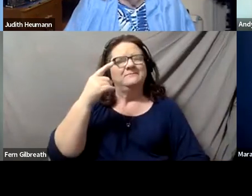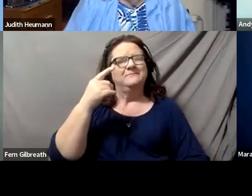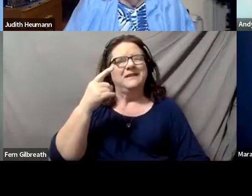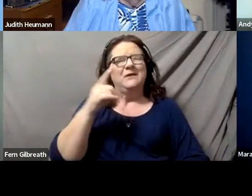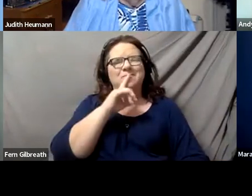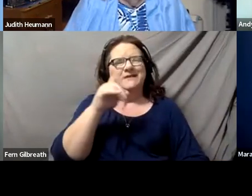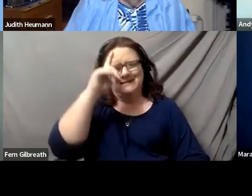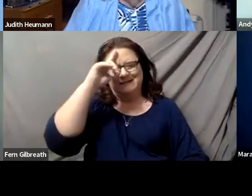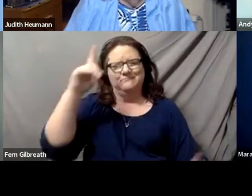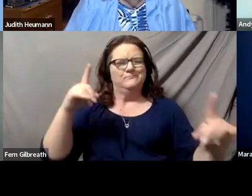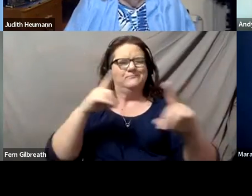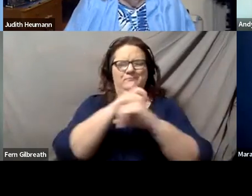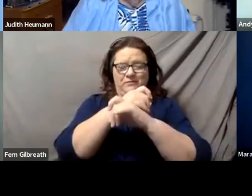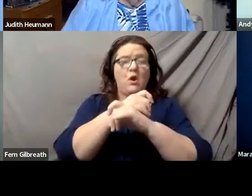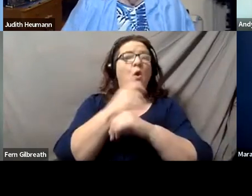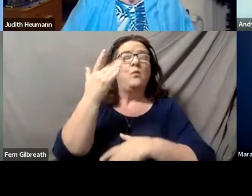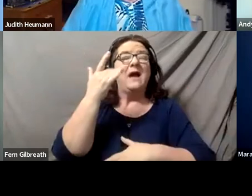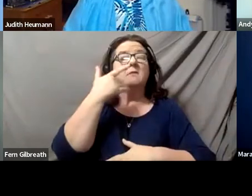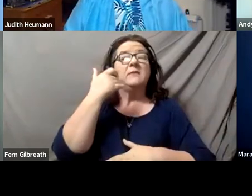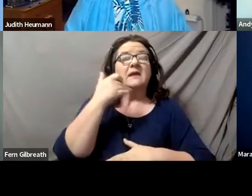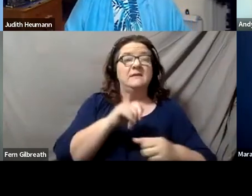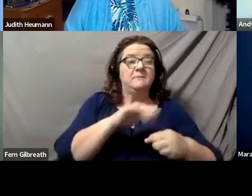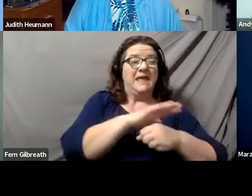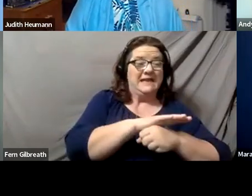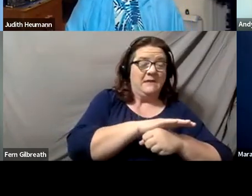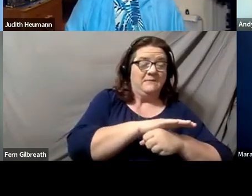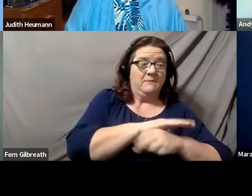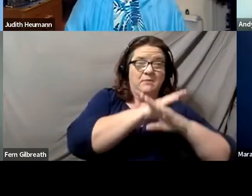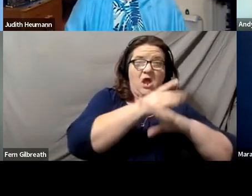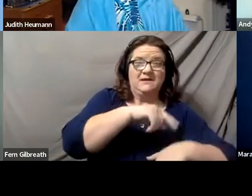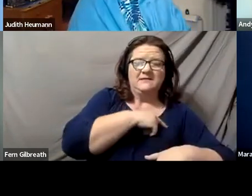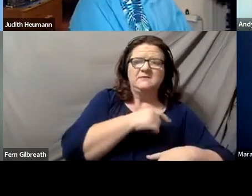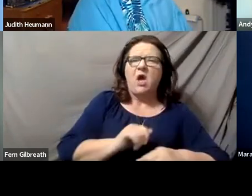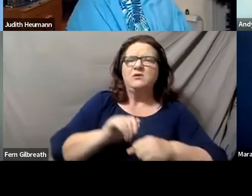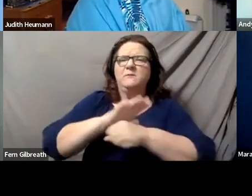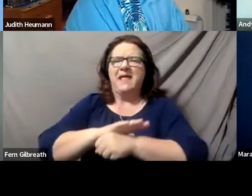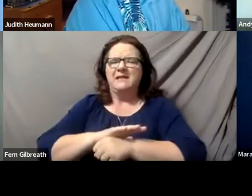where the pandemic has actually highlighted and heightened our awareness of the need for accessible education.